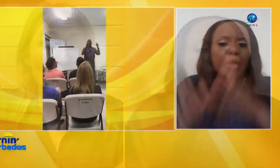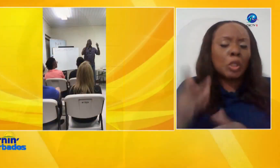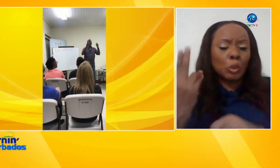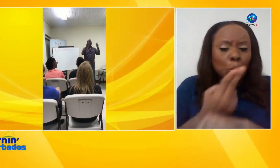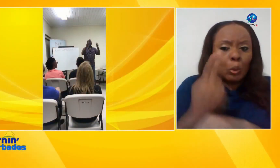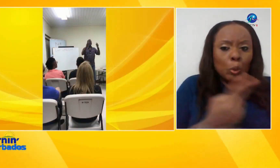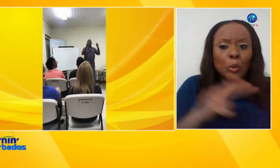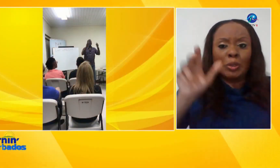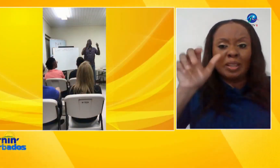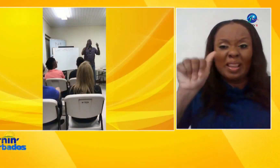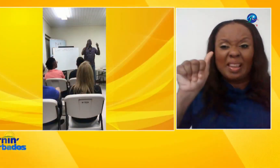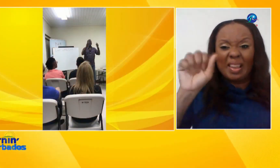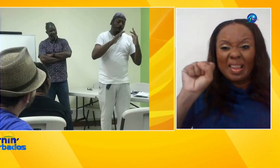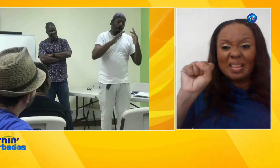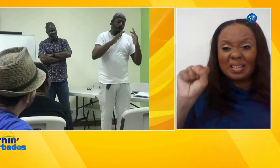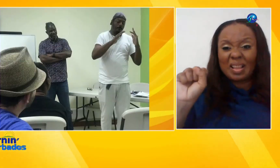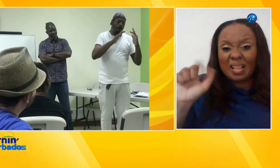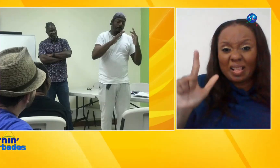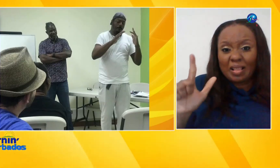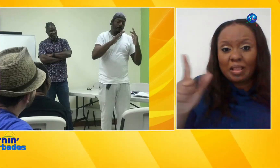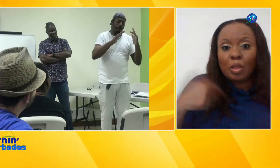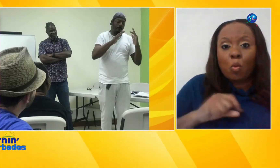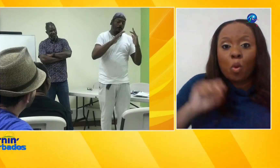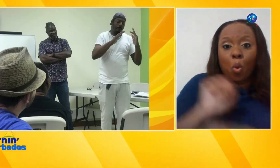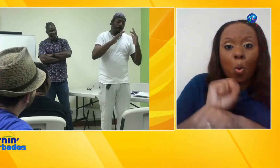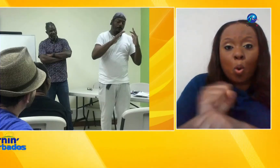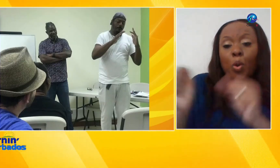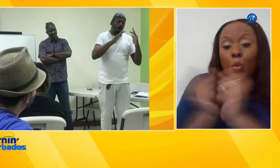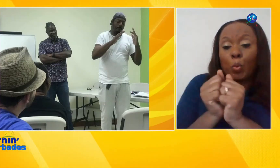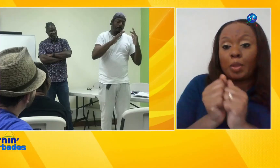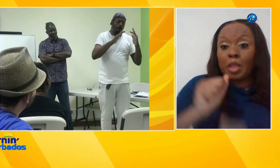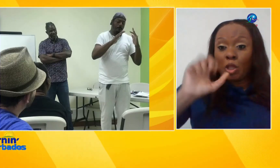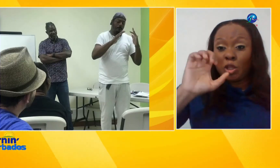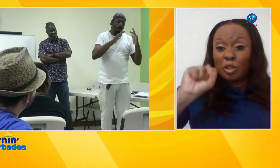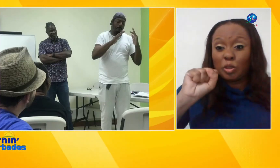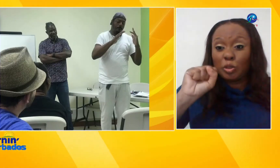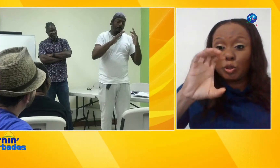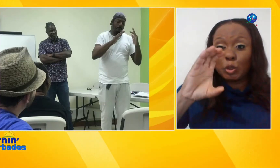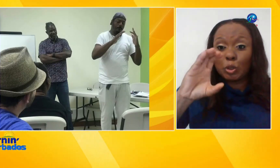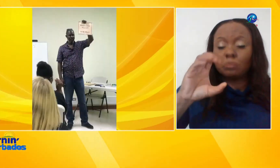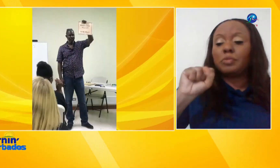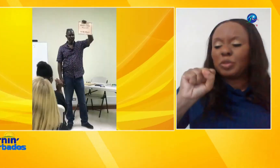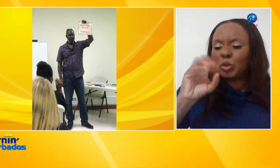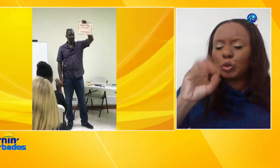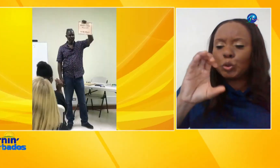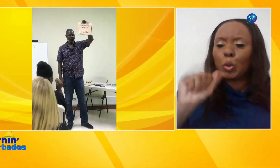have been working with stoker musician Teddy cordovan who is the music channel